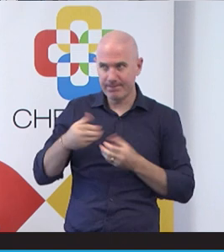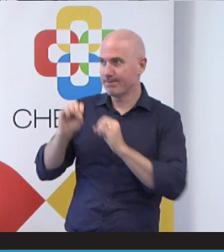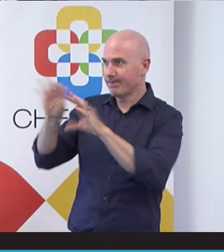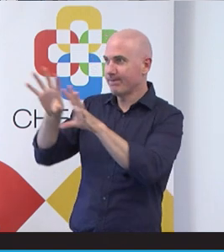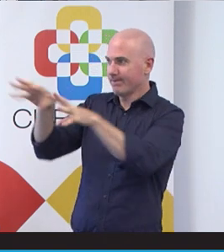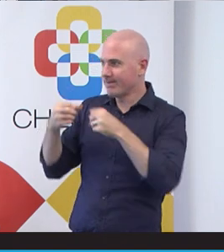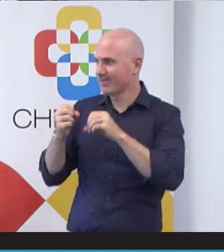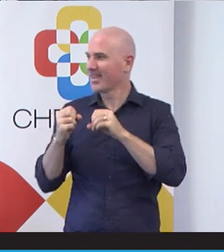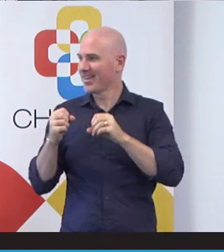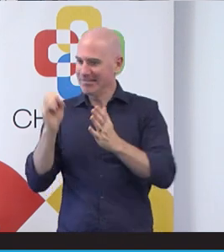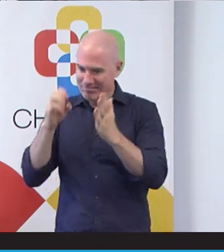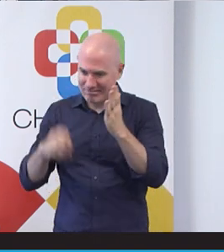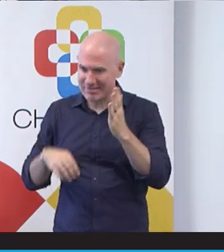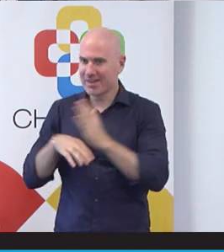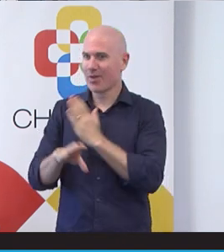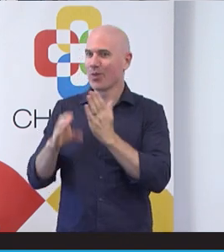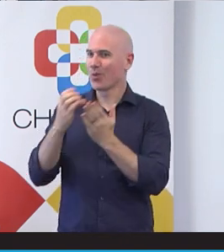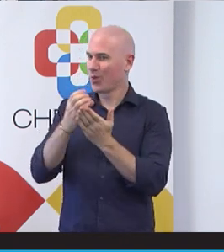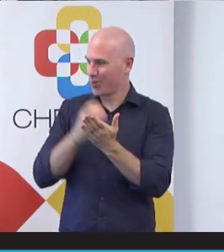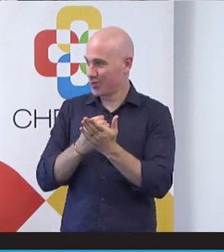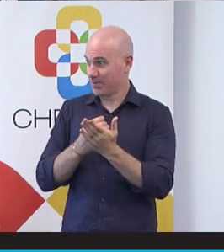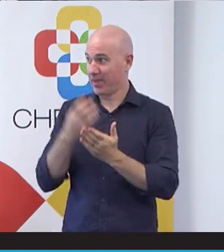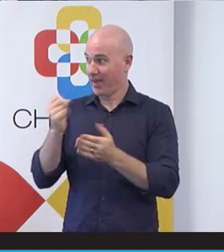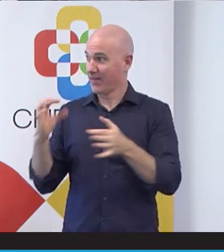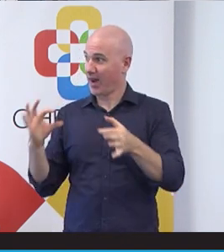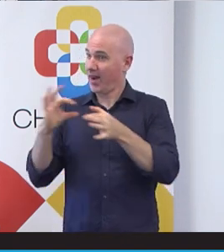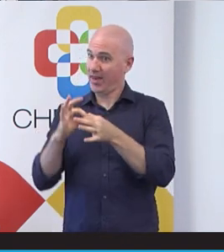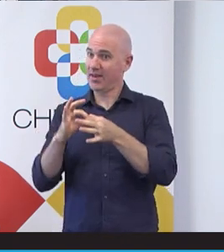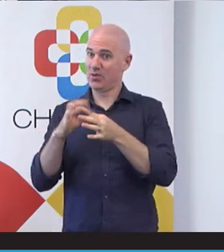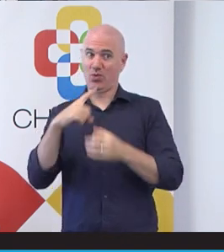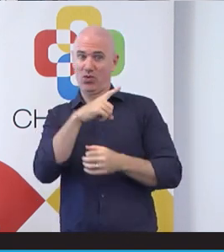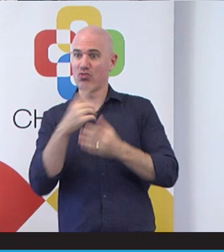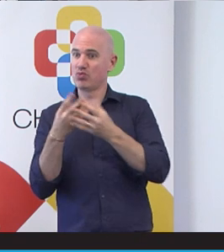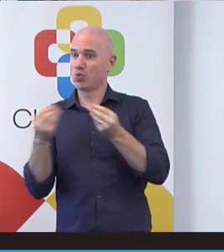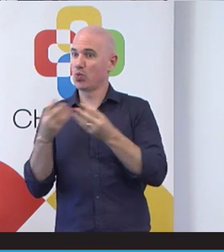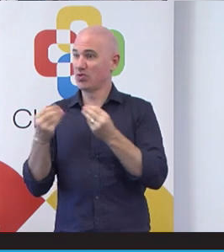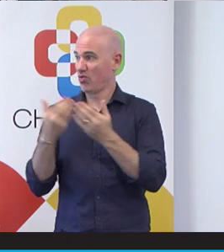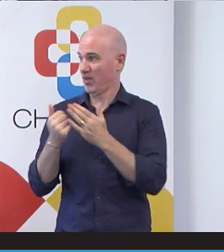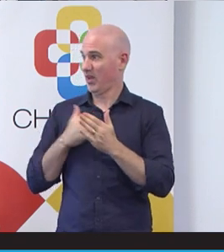available in the course and there's a link to the resources which are on the website as well.